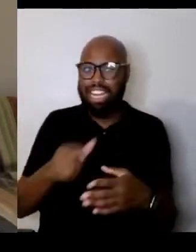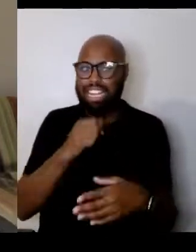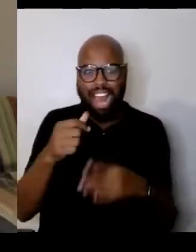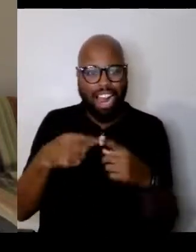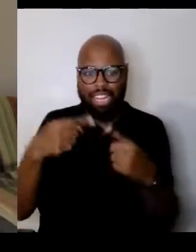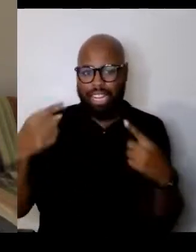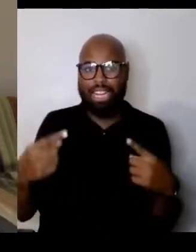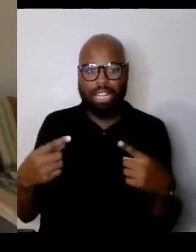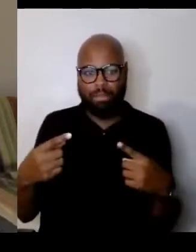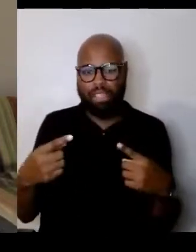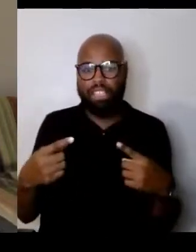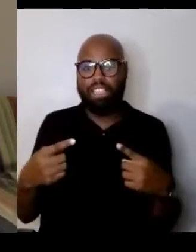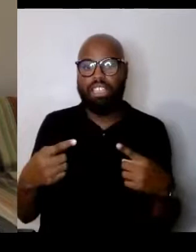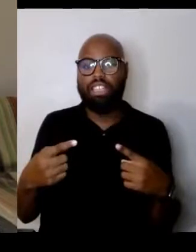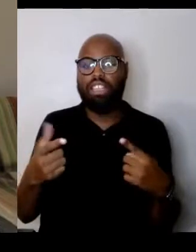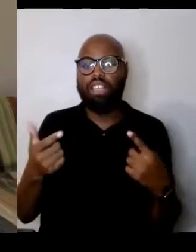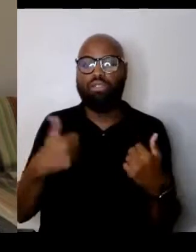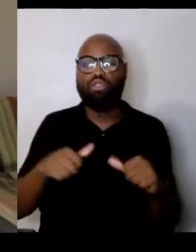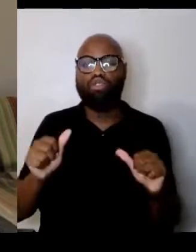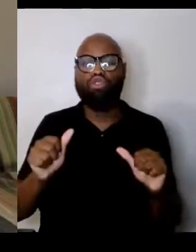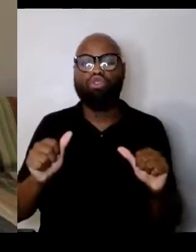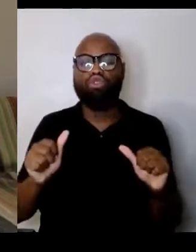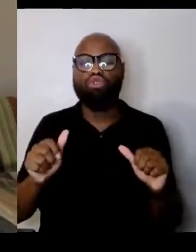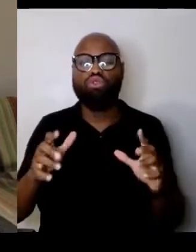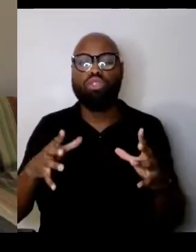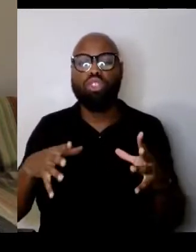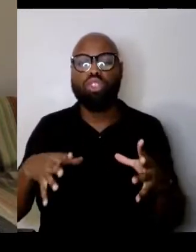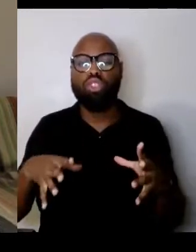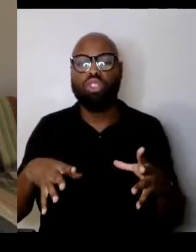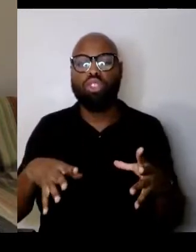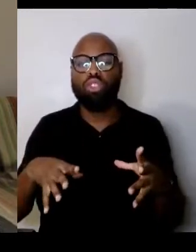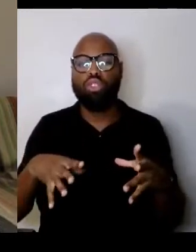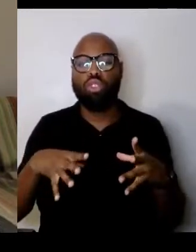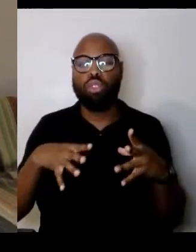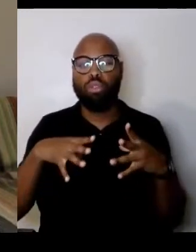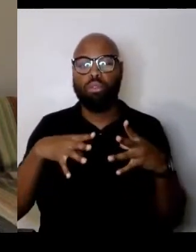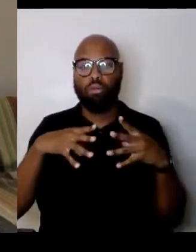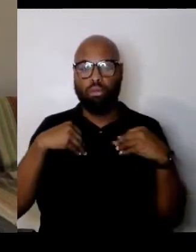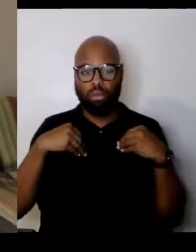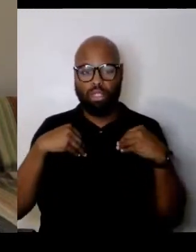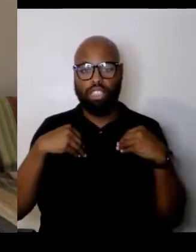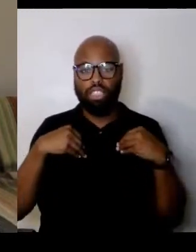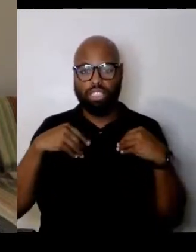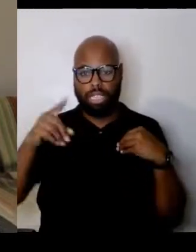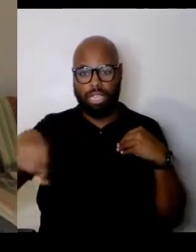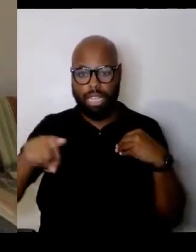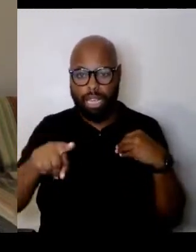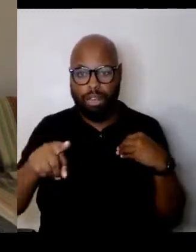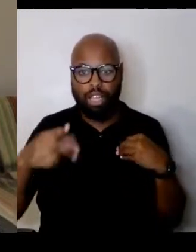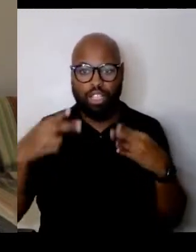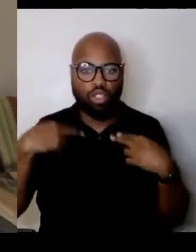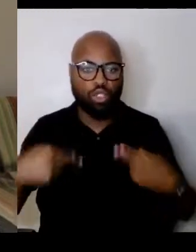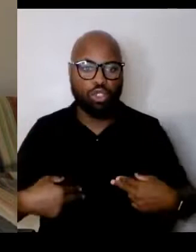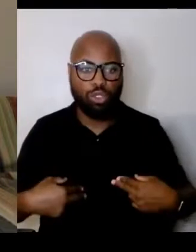and try to embrace them as a human being, we would all be better off.